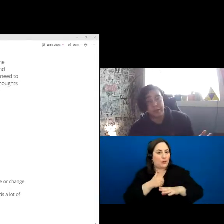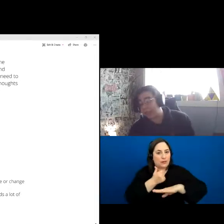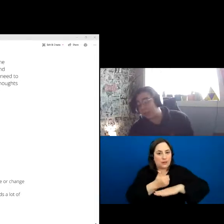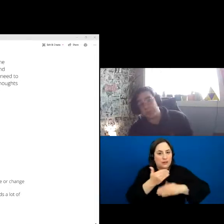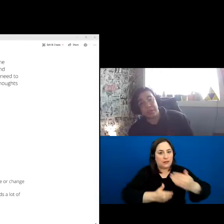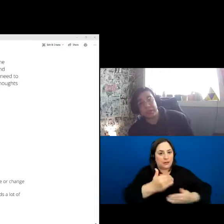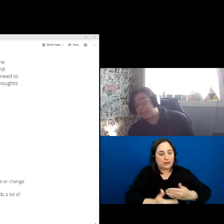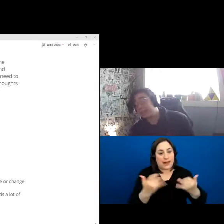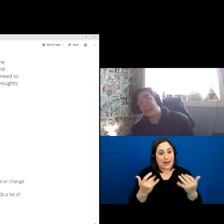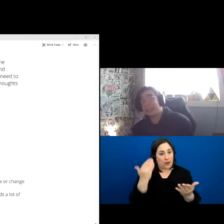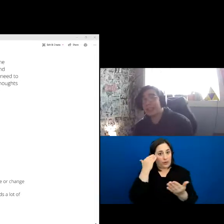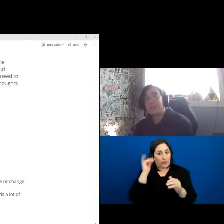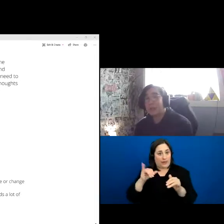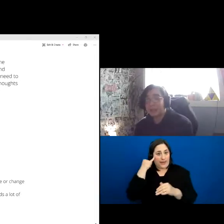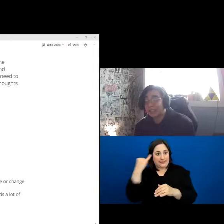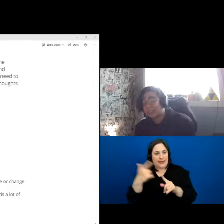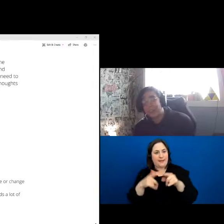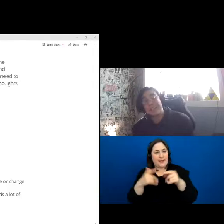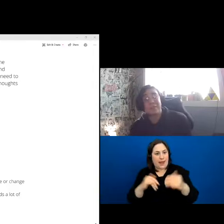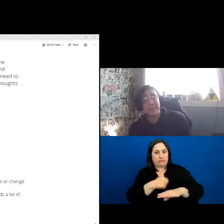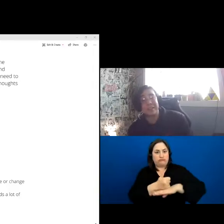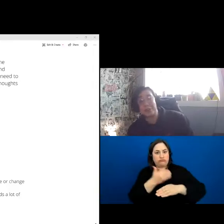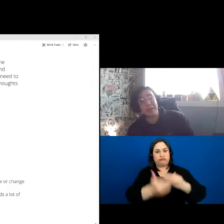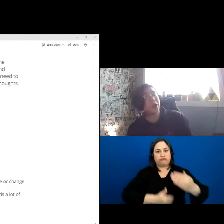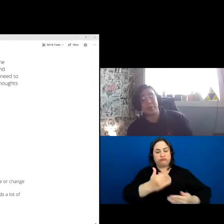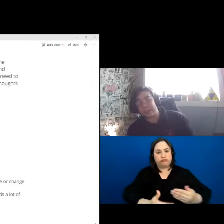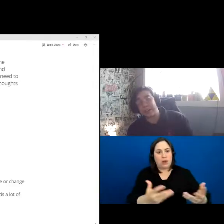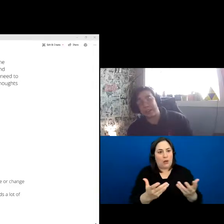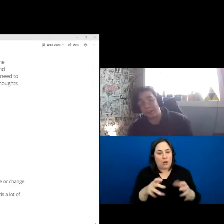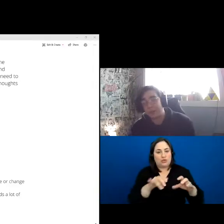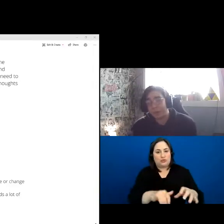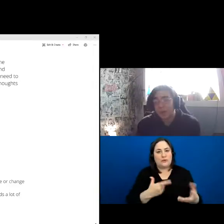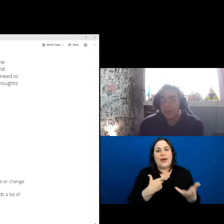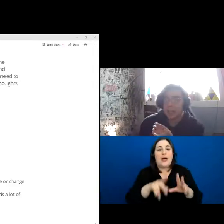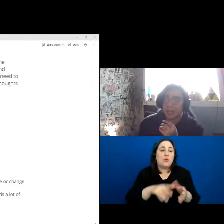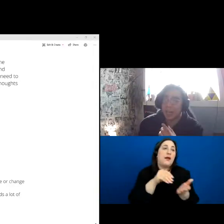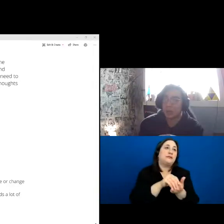now let's implement it, let’s physically do it, not put it in the document and action